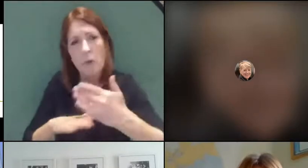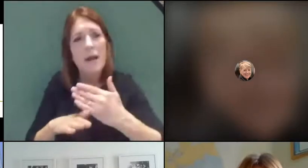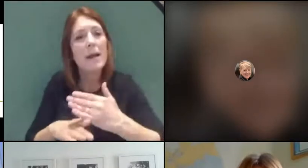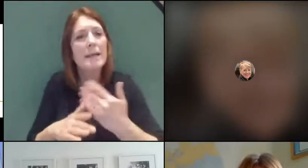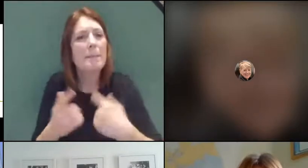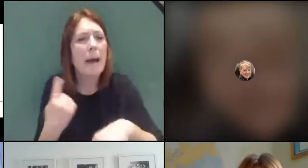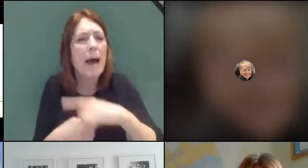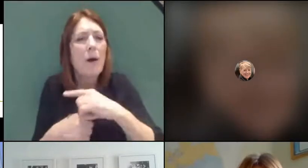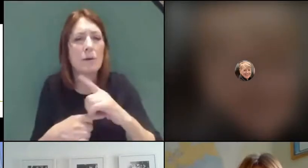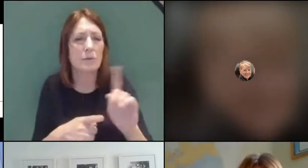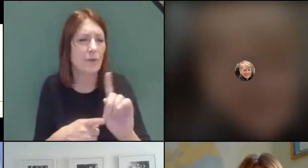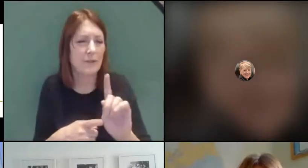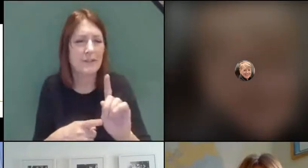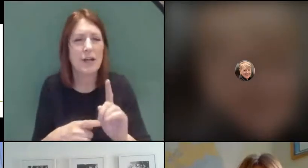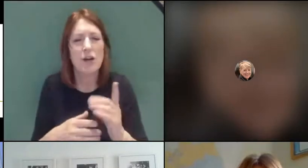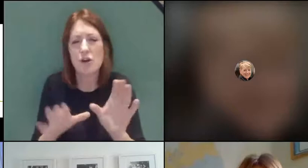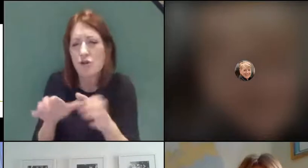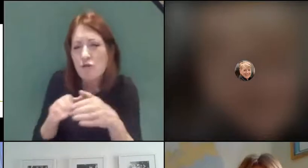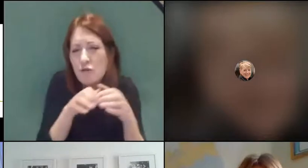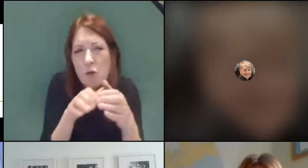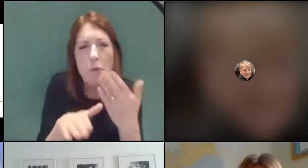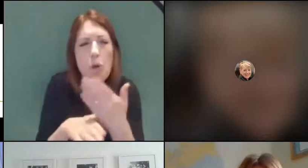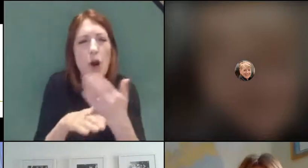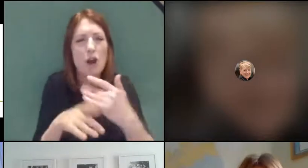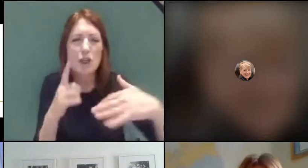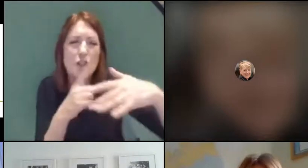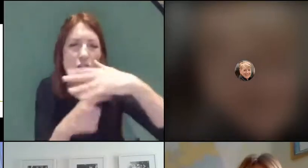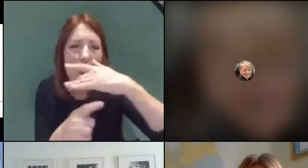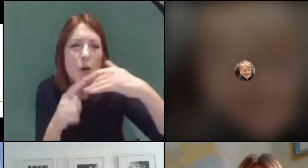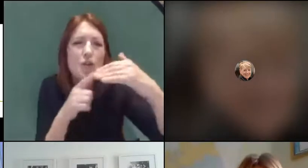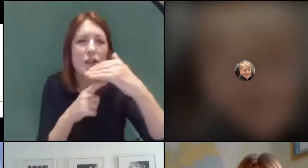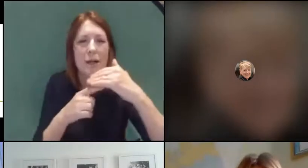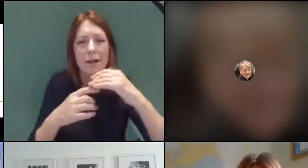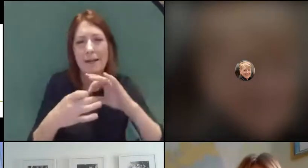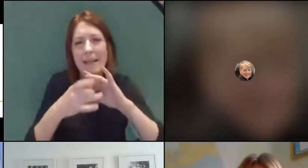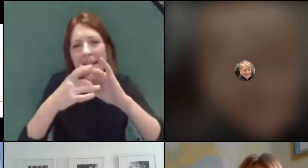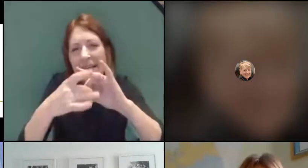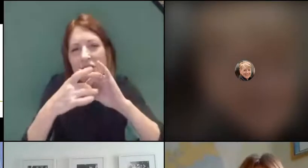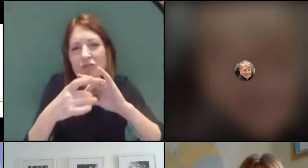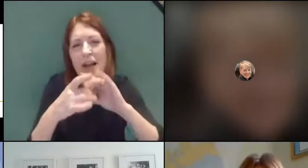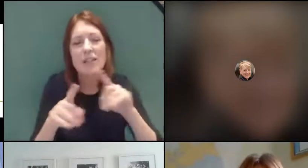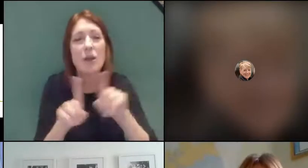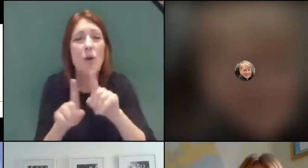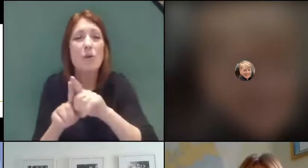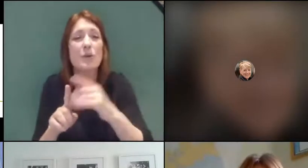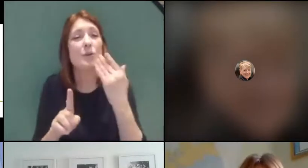interaction, it's about the social element, it's about schools reflecting what society is about.